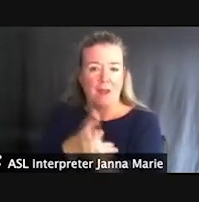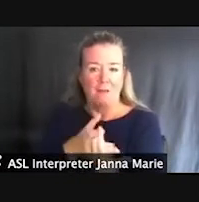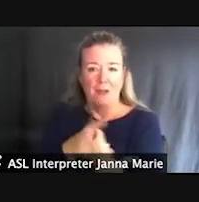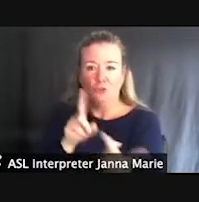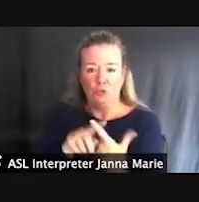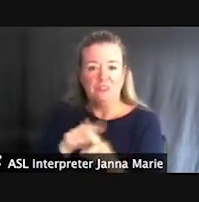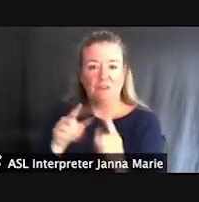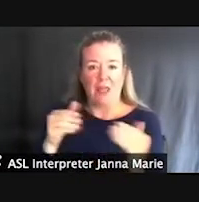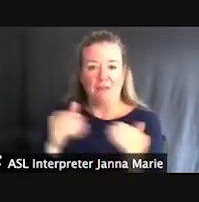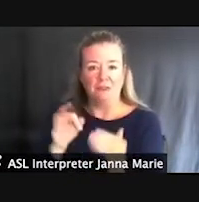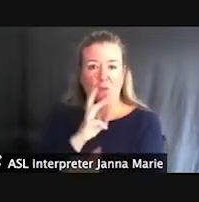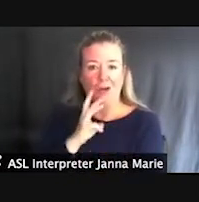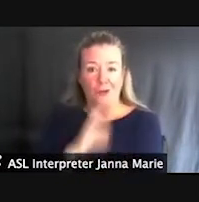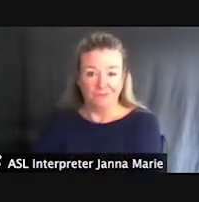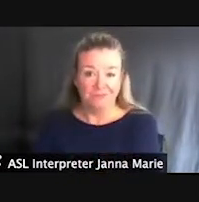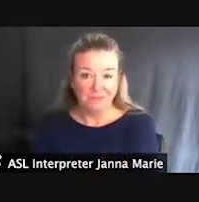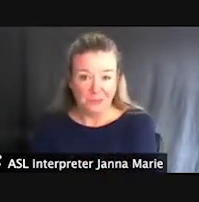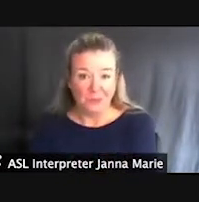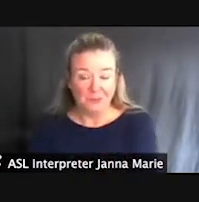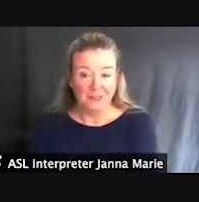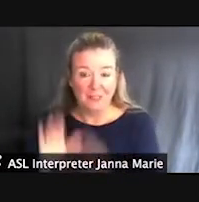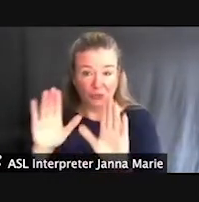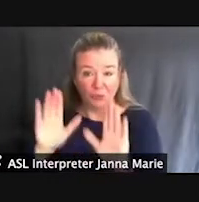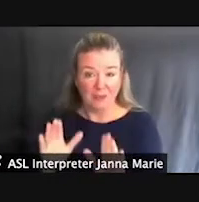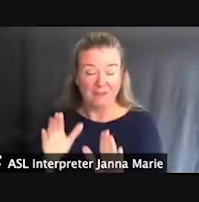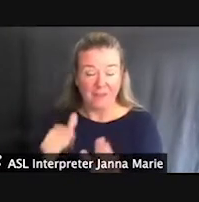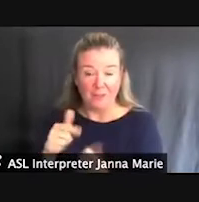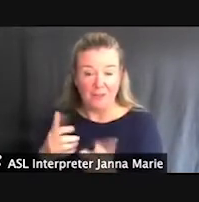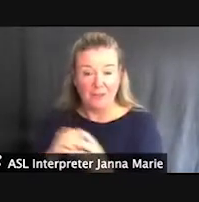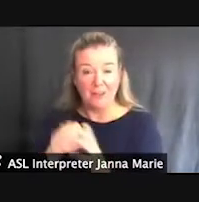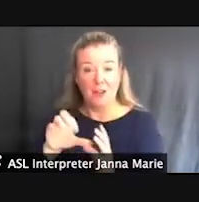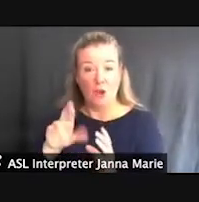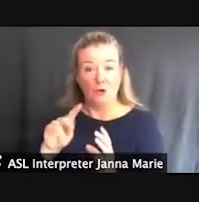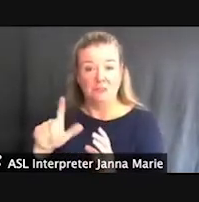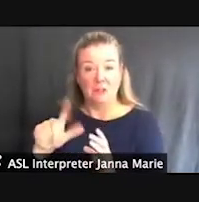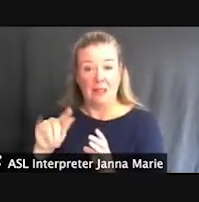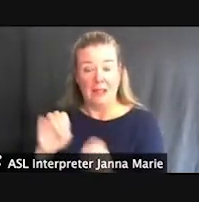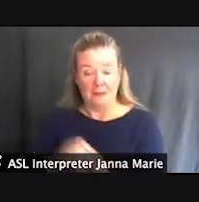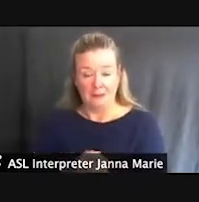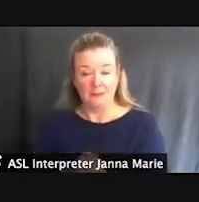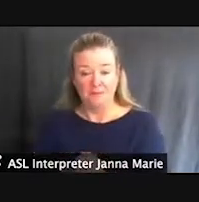So, it's a great thing out there at Crystal Lake Boating Access Site.